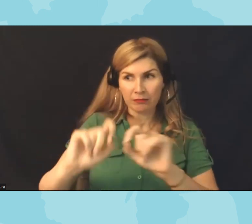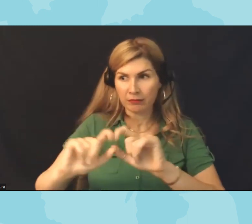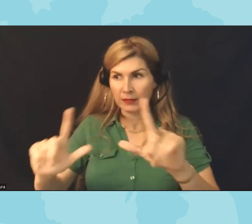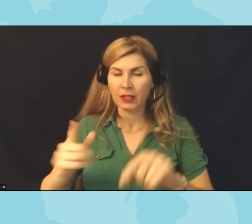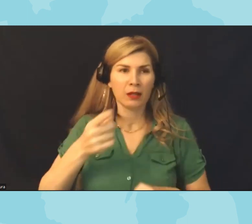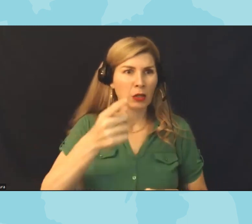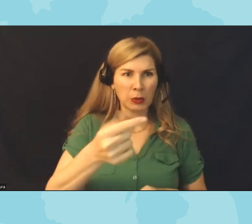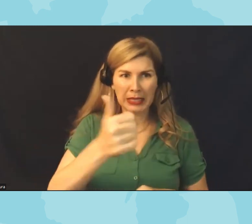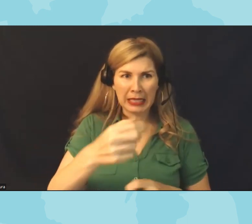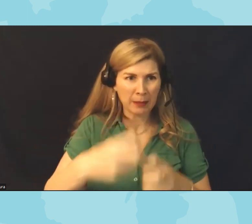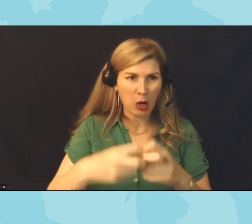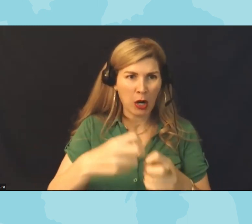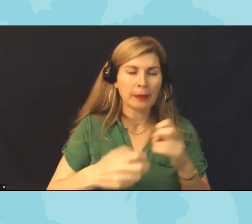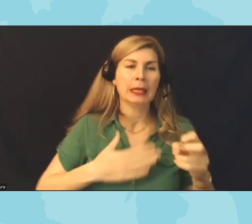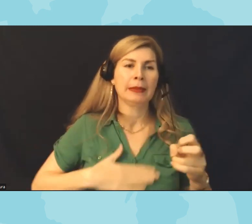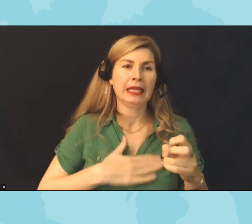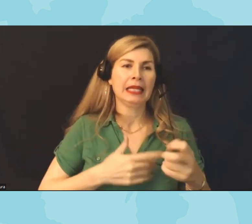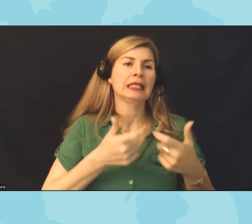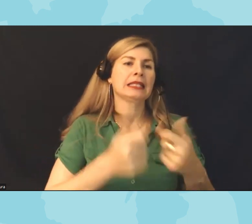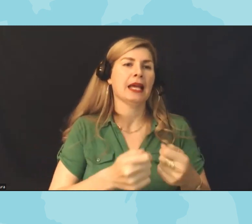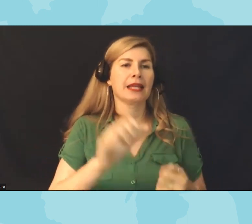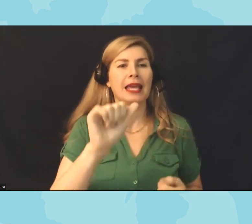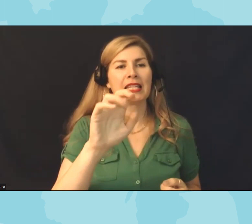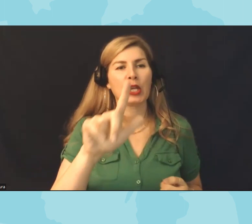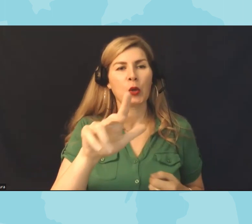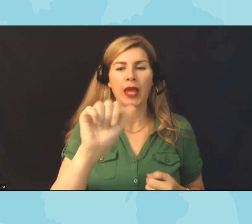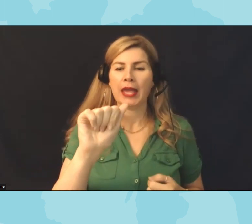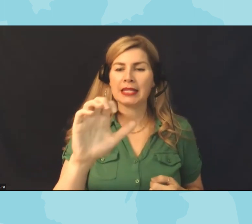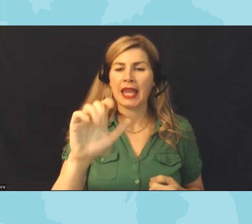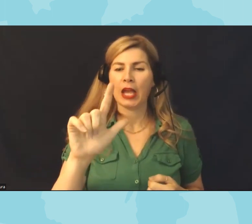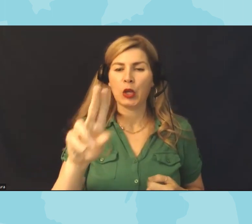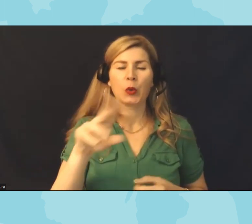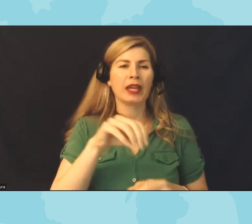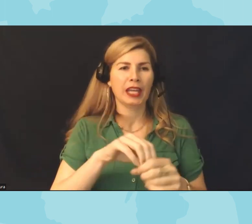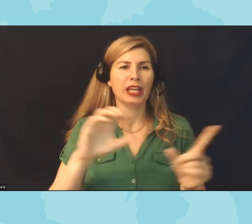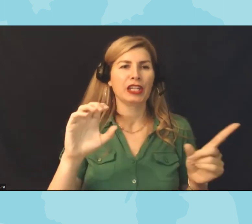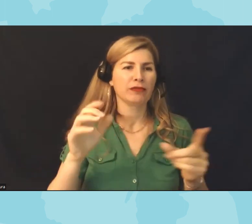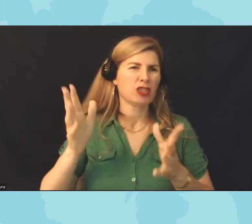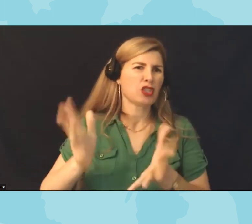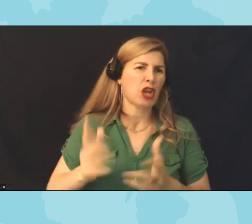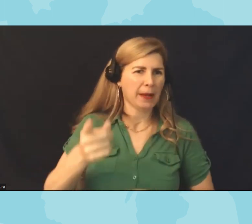please message ACLU Illinois events in the chat we also will have live captions at today's event